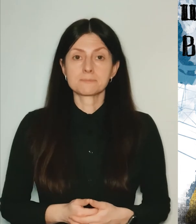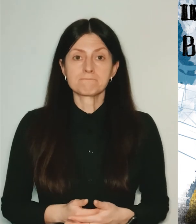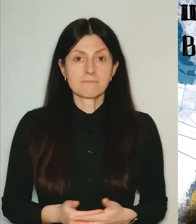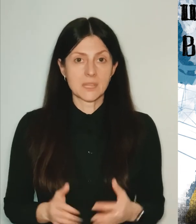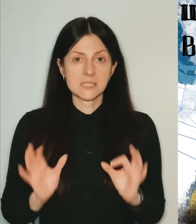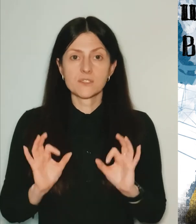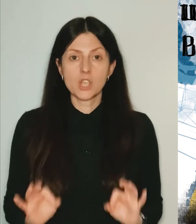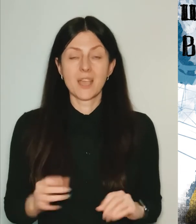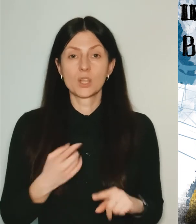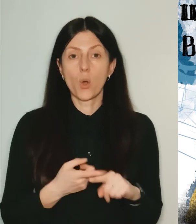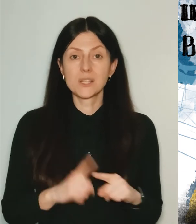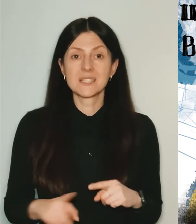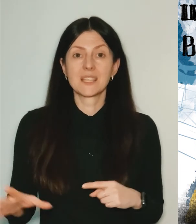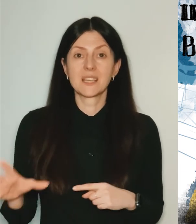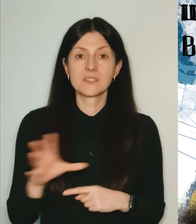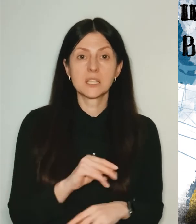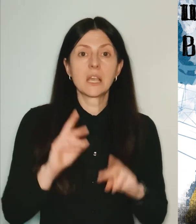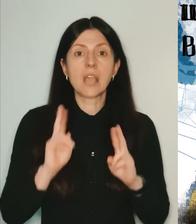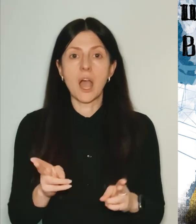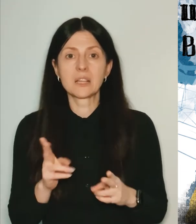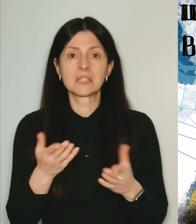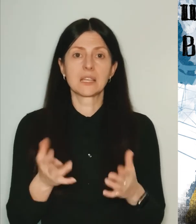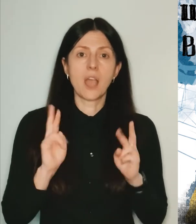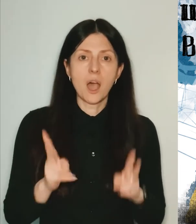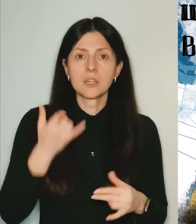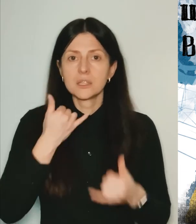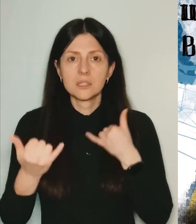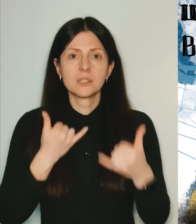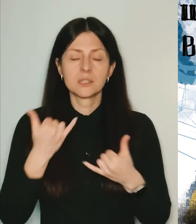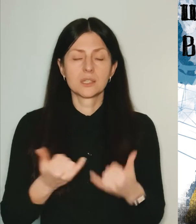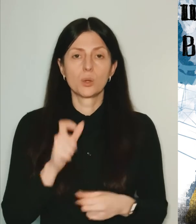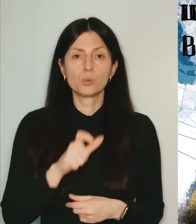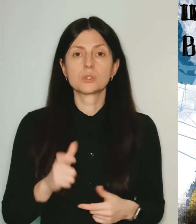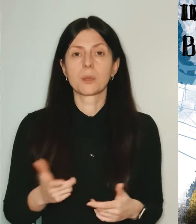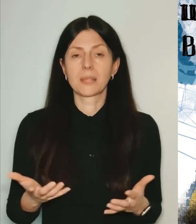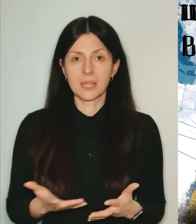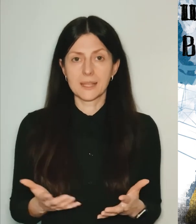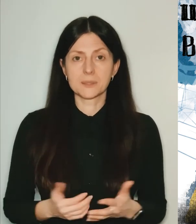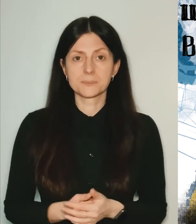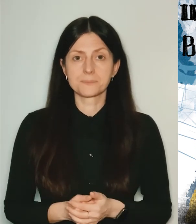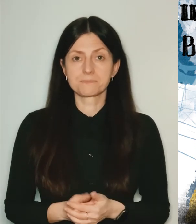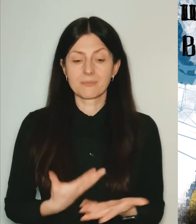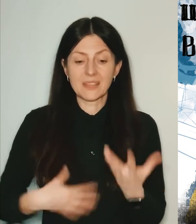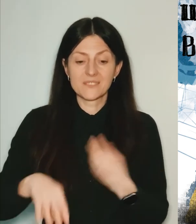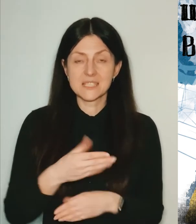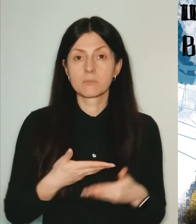Surely, we’ve been texting to the dearest multiple times.